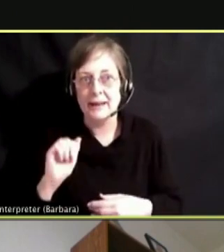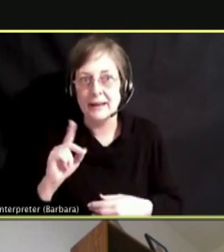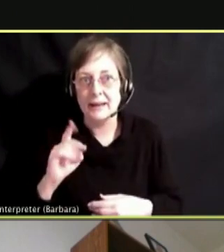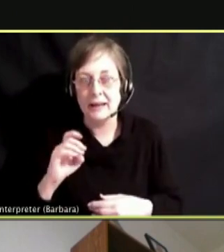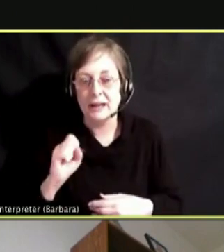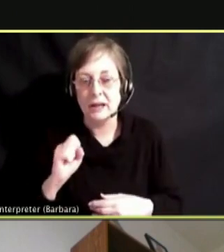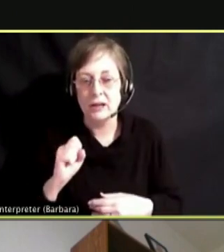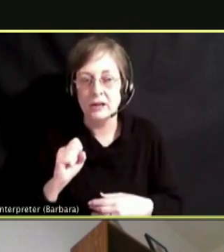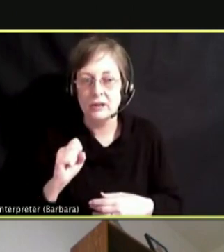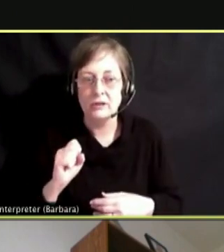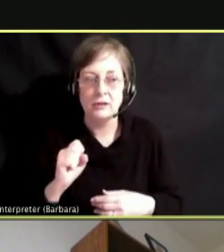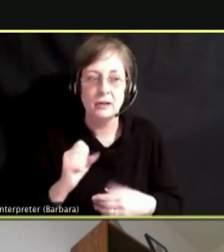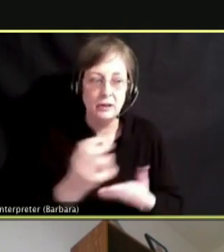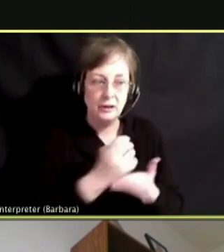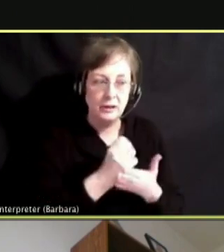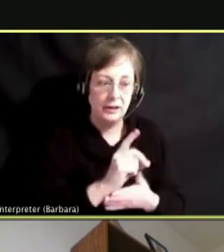WORTH OF VAPING DATA.